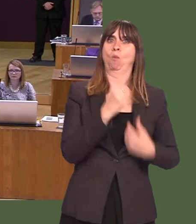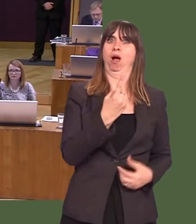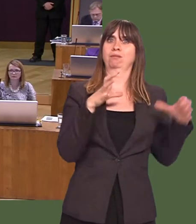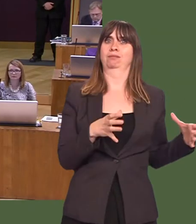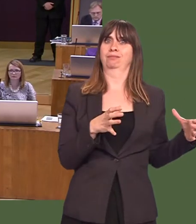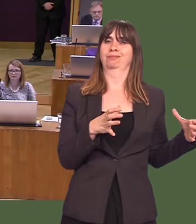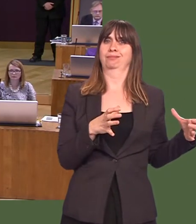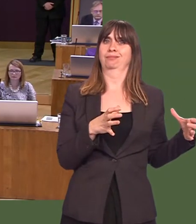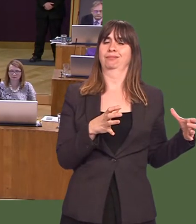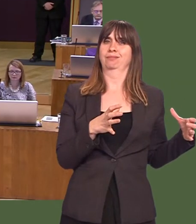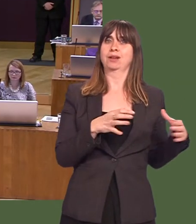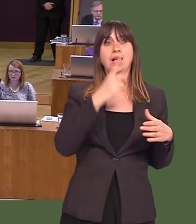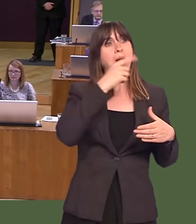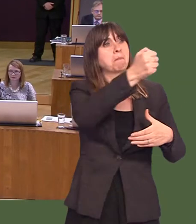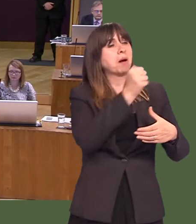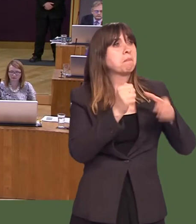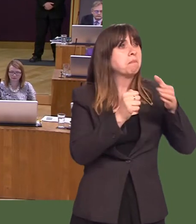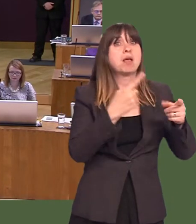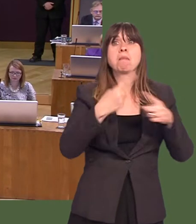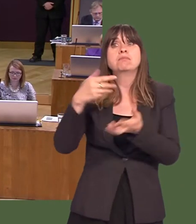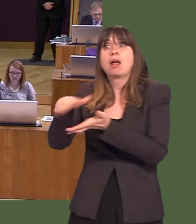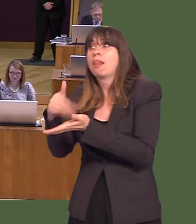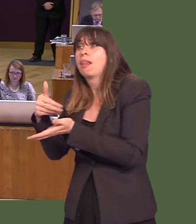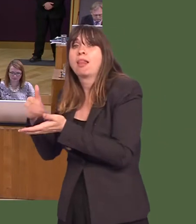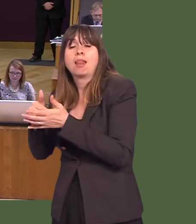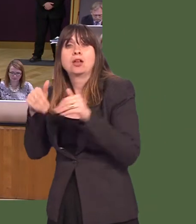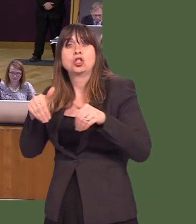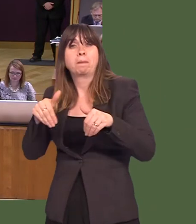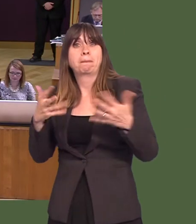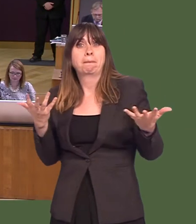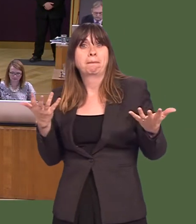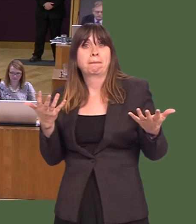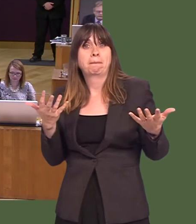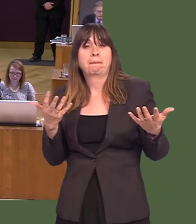So, looking at ways in which pubs can also act as business hubs in communities, where